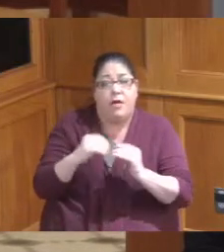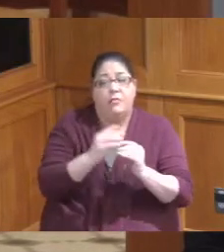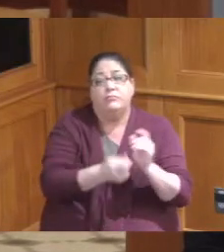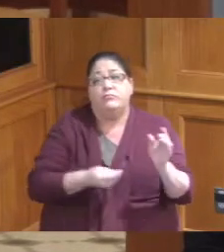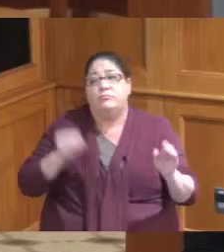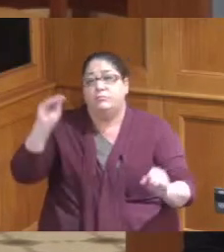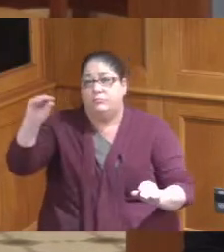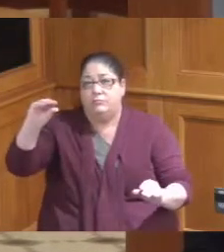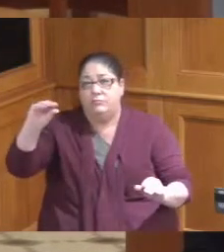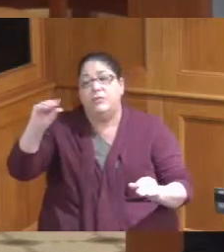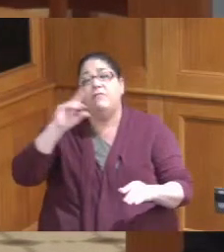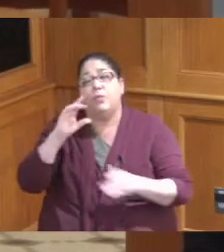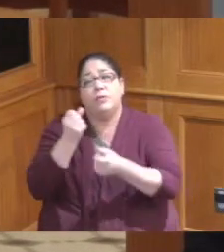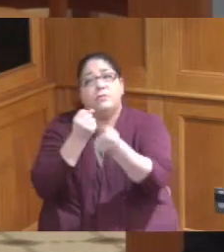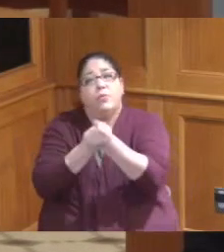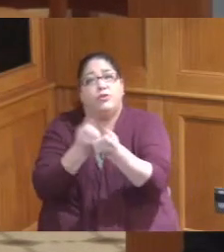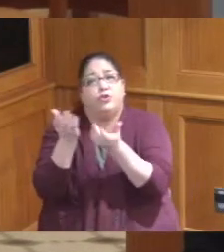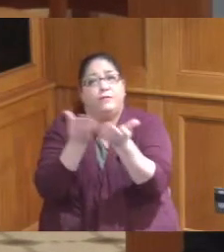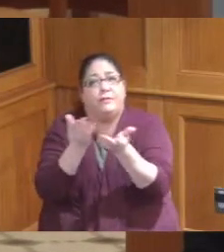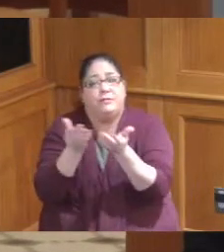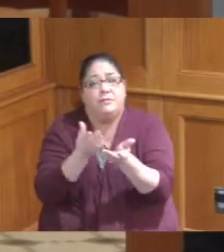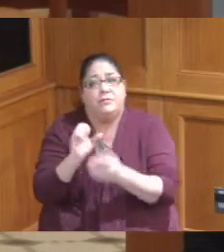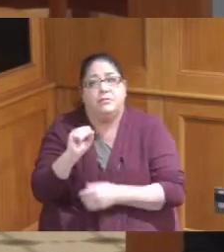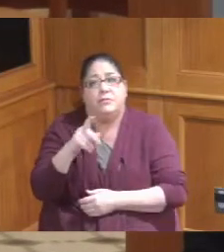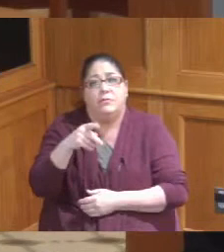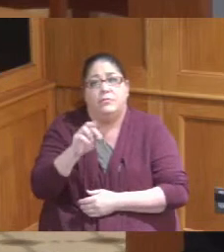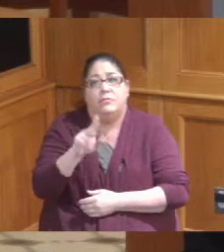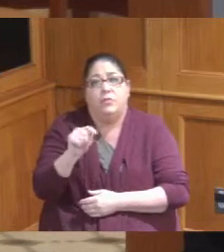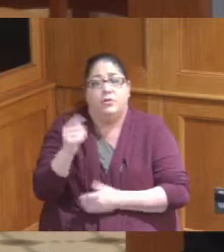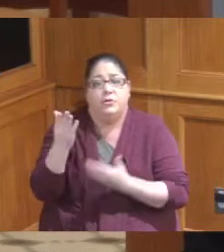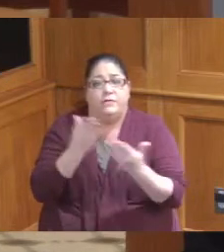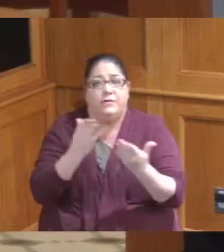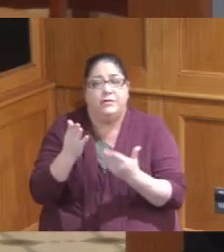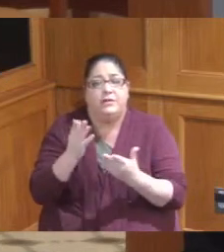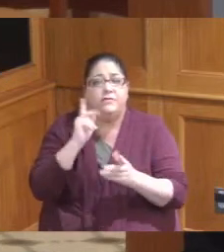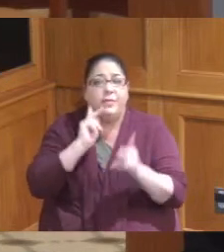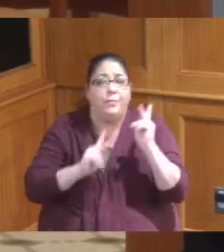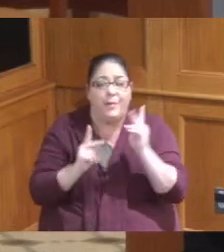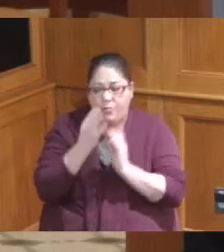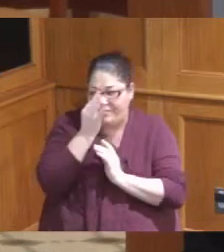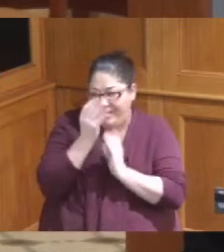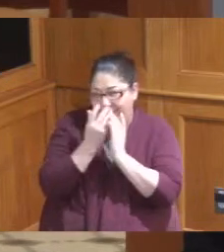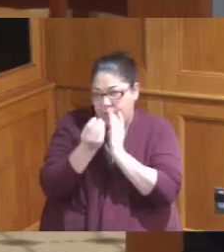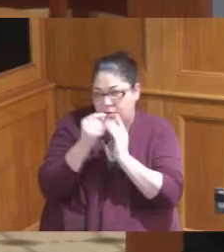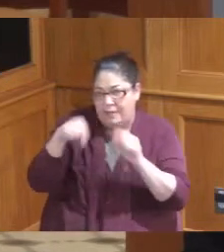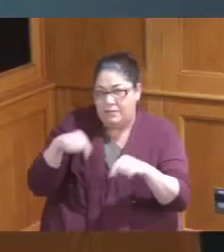of Supportive Services for the folks we see just outside our our building gotcha well I just wanted